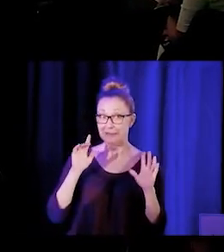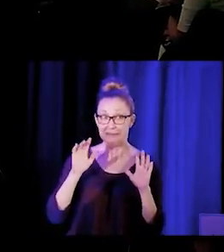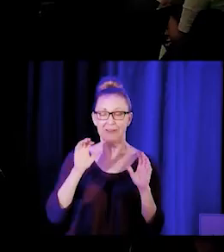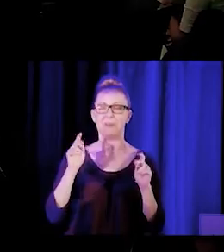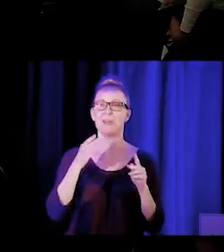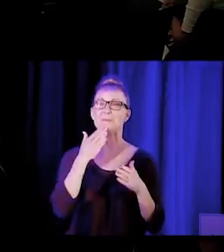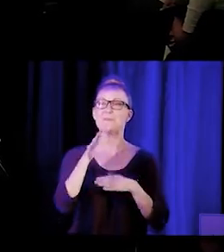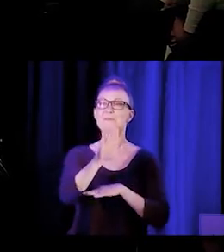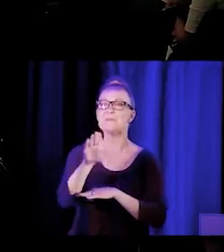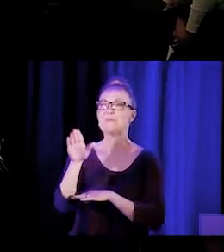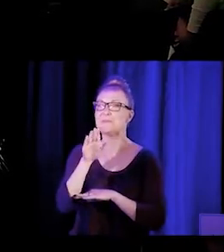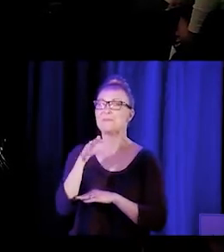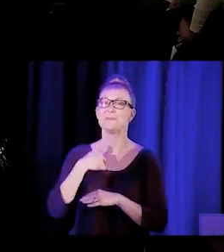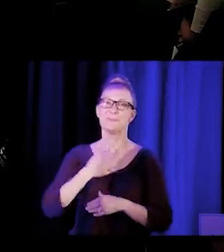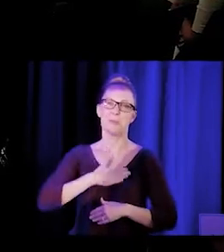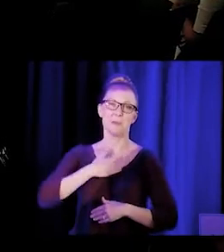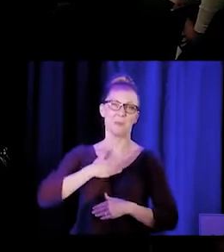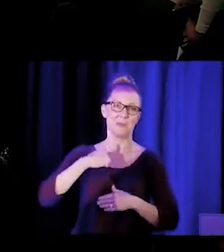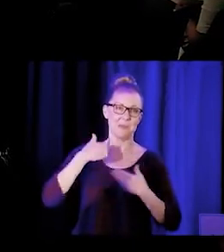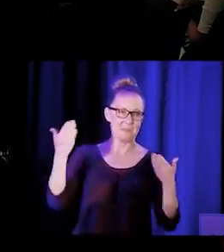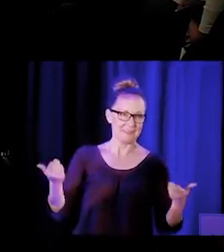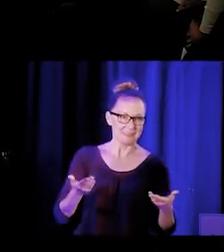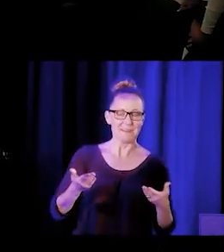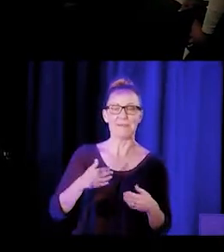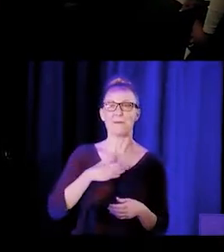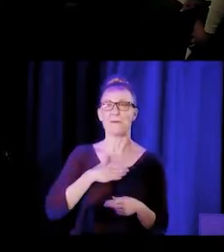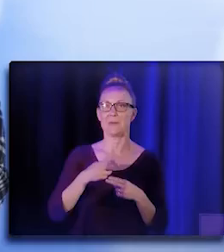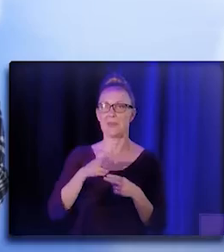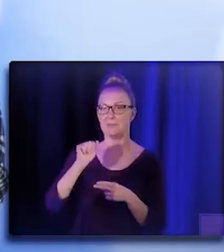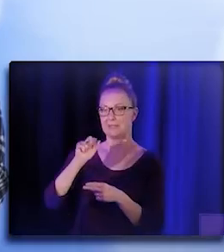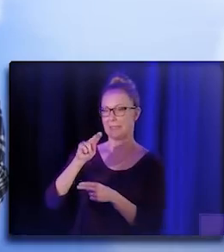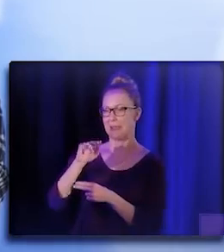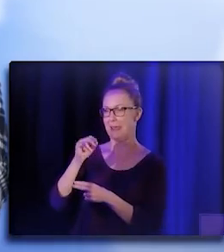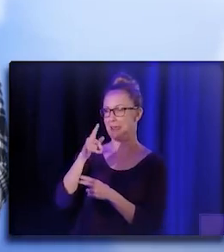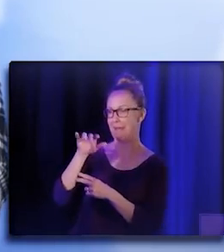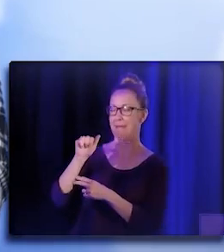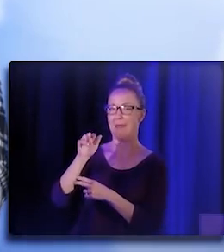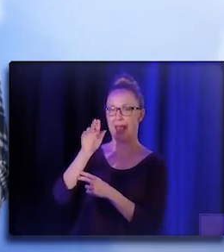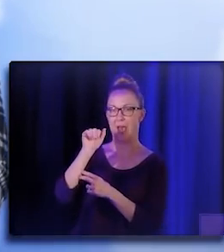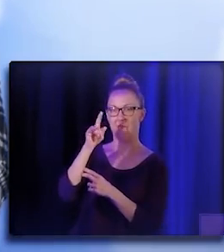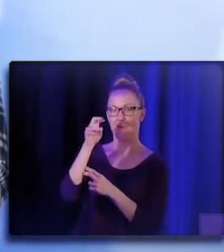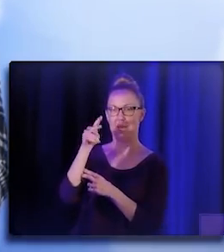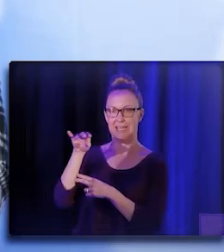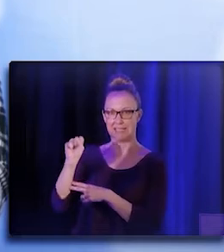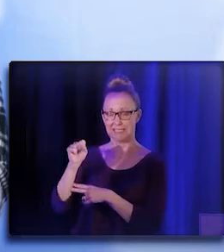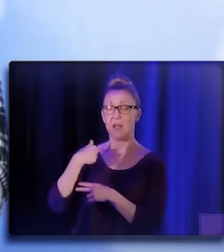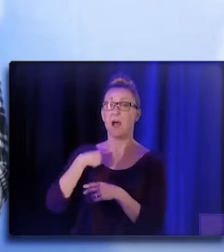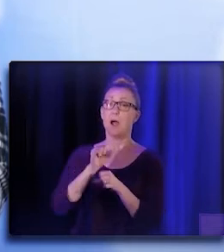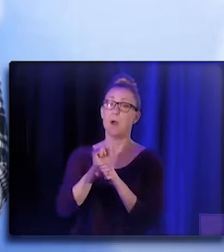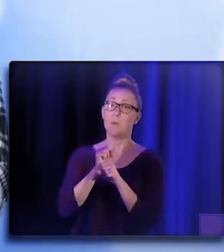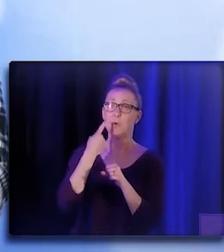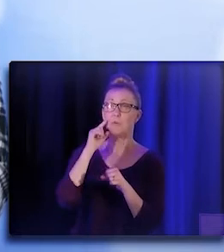I'm very glad to be here and pleased. My name is Angelica Alvarez. I work for El Sol Neighborhood Educational Center.